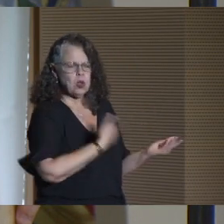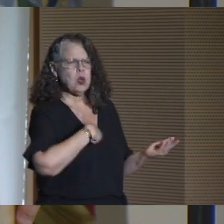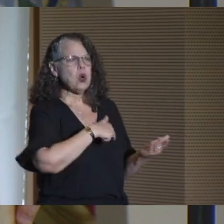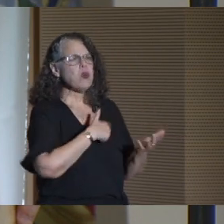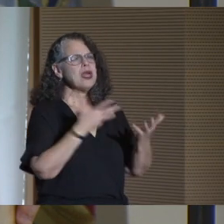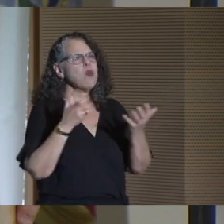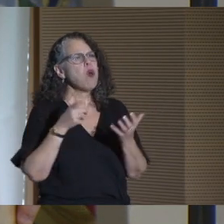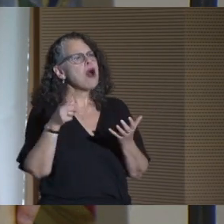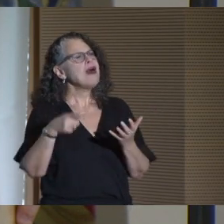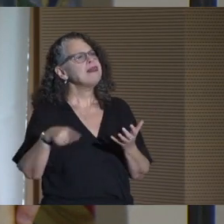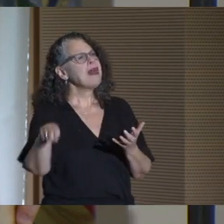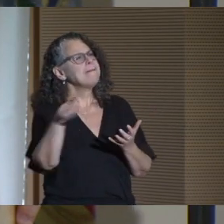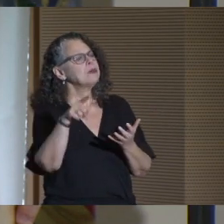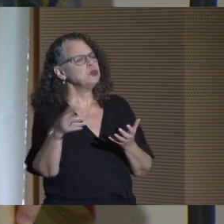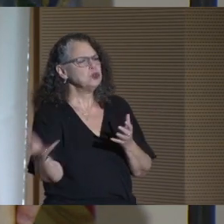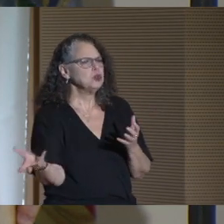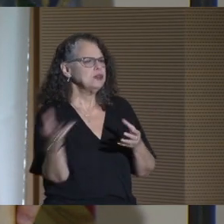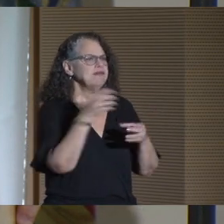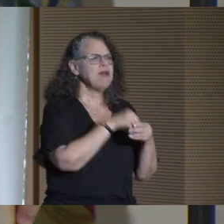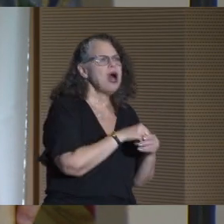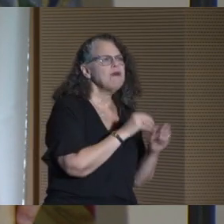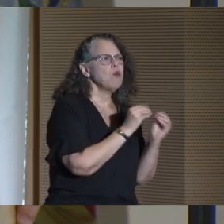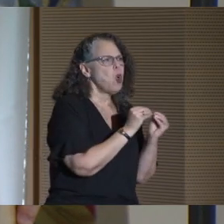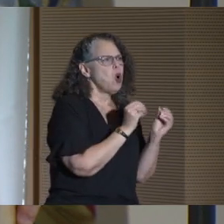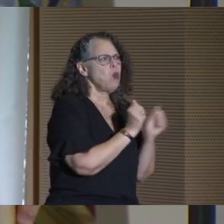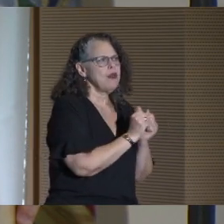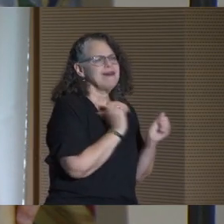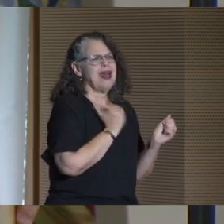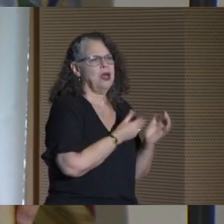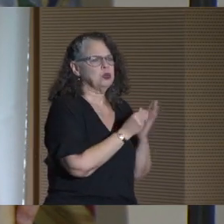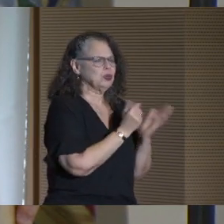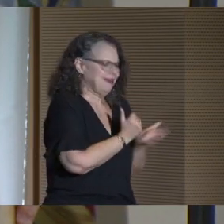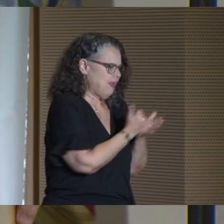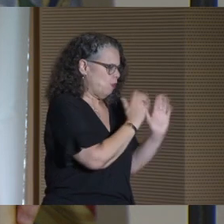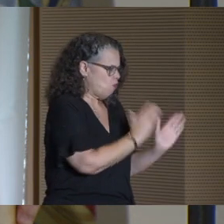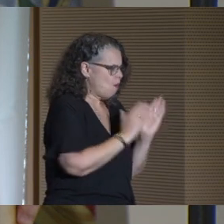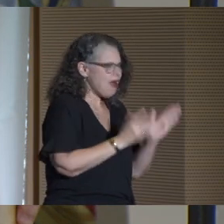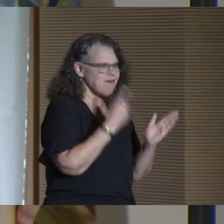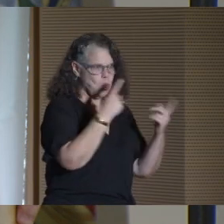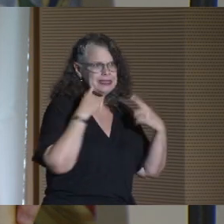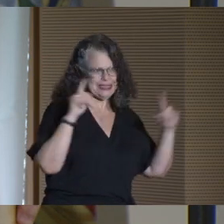We want them to engage more with our students and help them get ready to succeed,